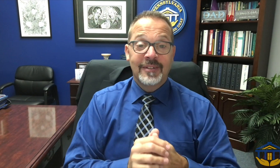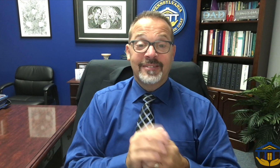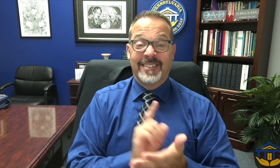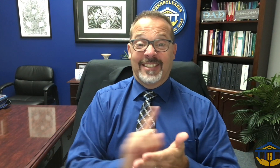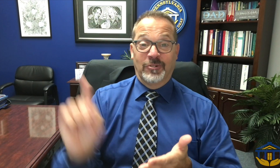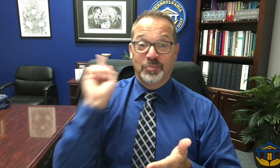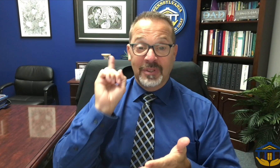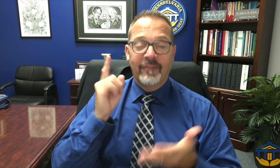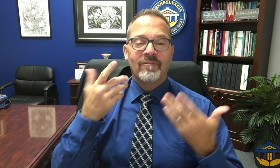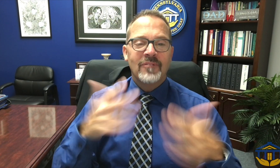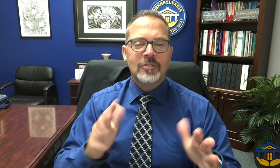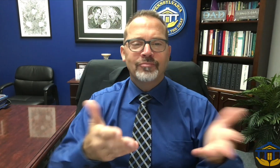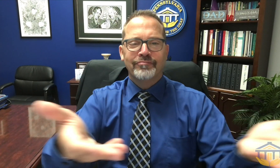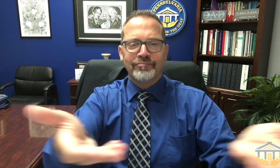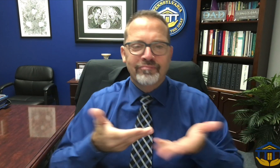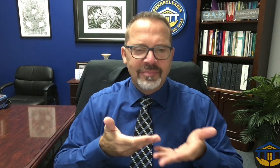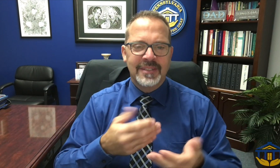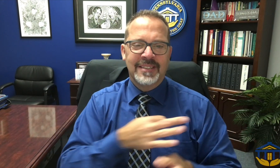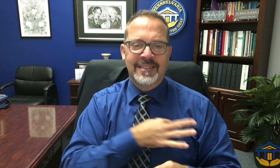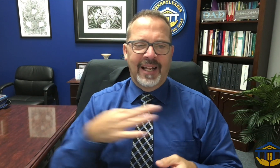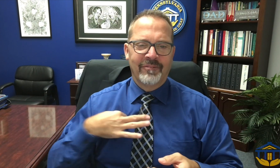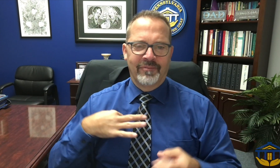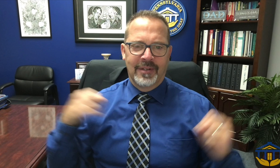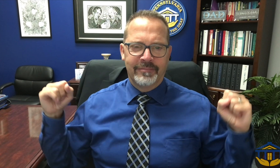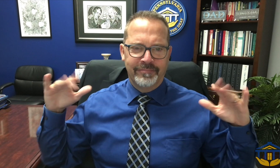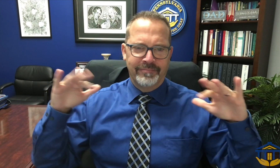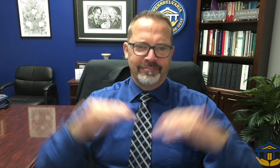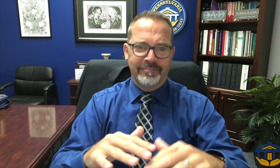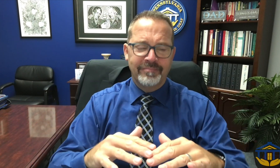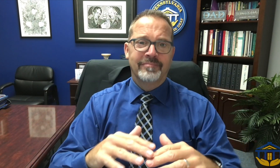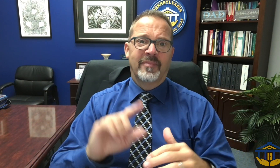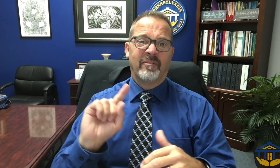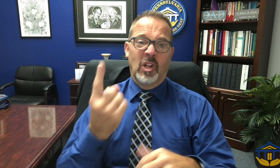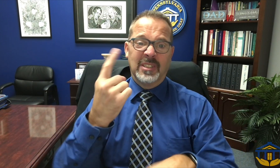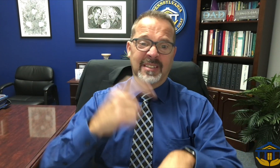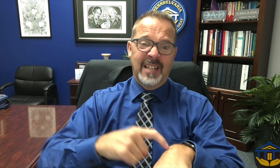Last week we welcomed back our staff for orientation, in person, for the first time